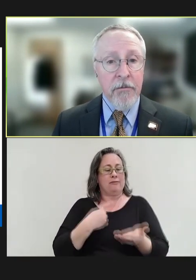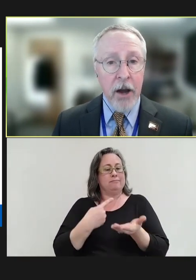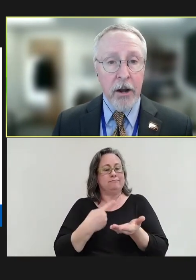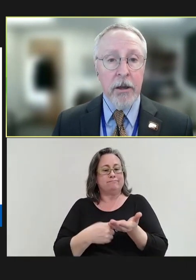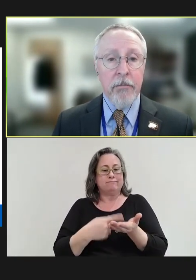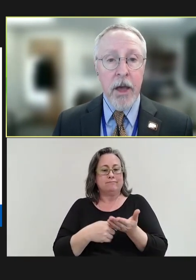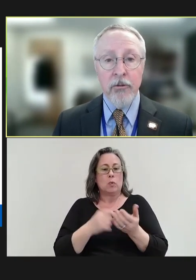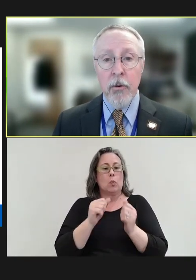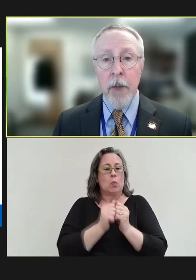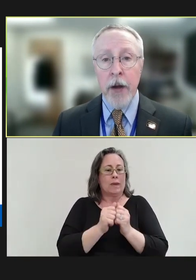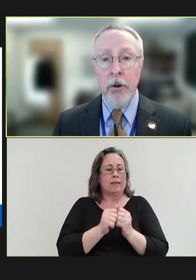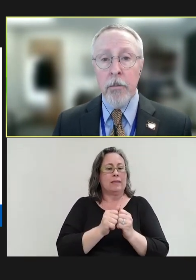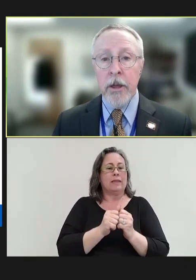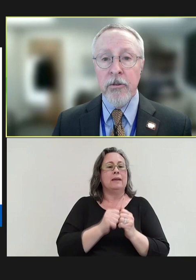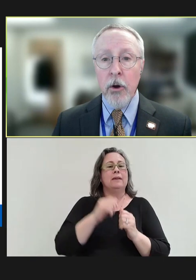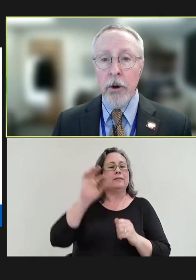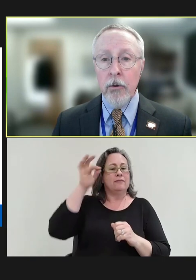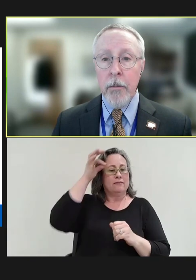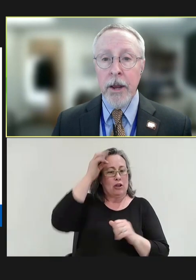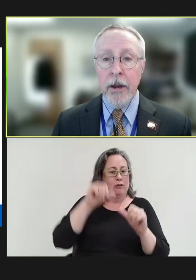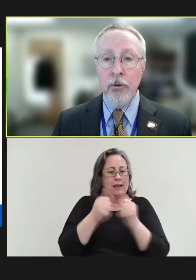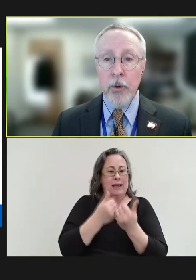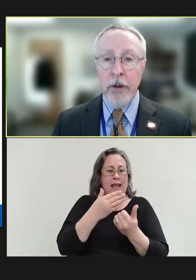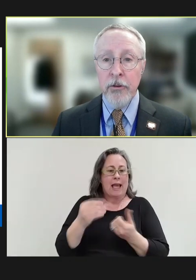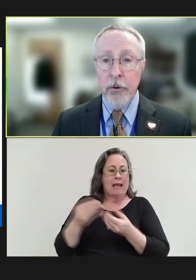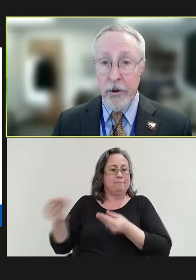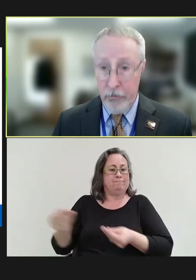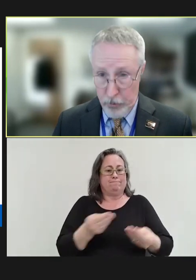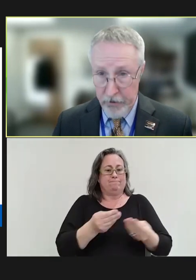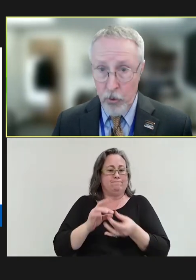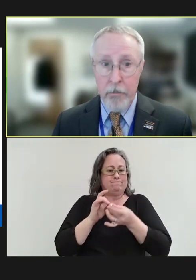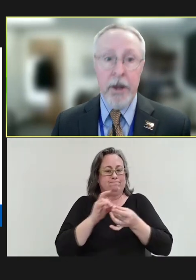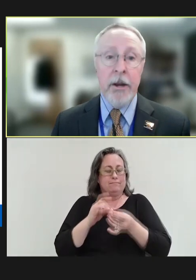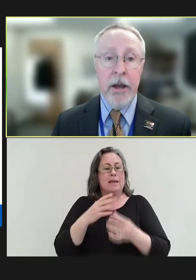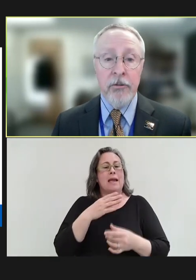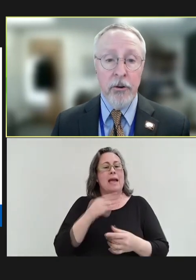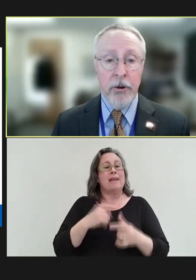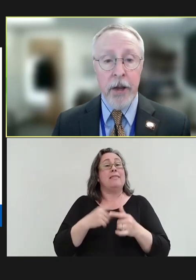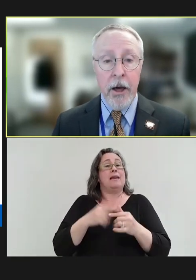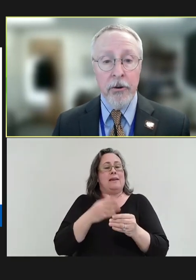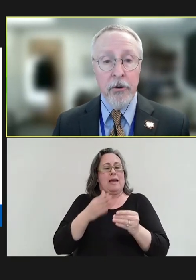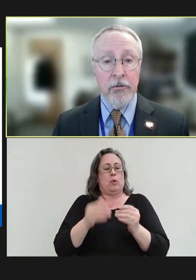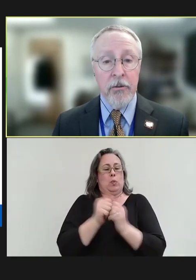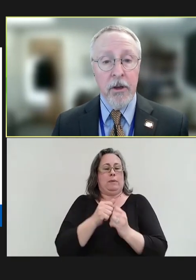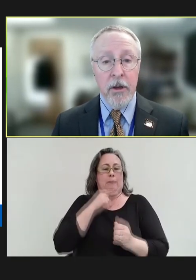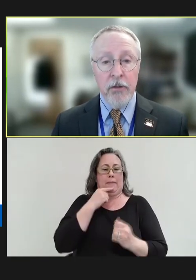Finally, as a reminder, please hold our remaining 24 meeting dates on your calendars: